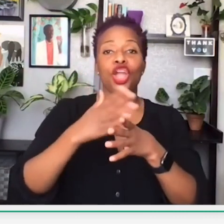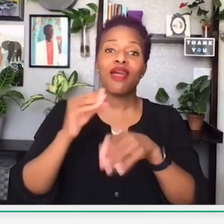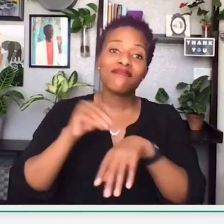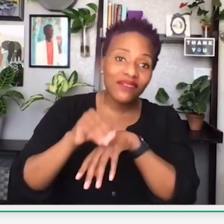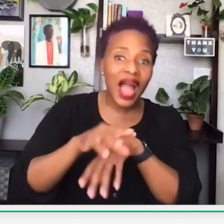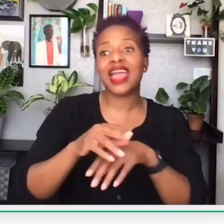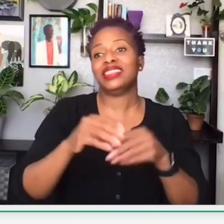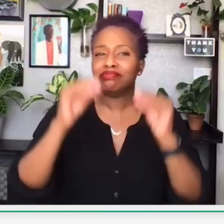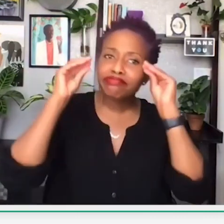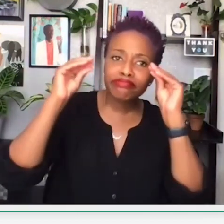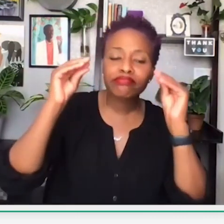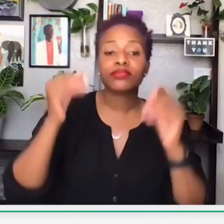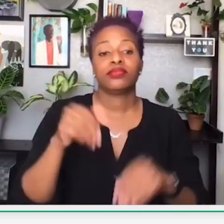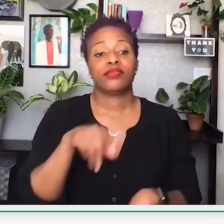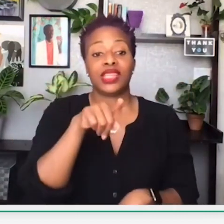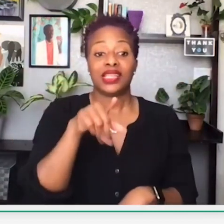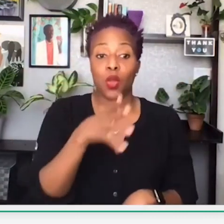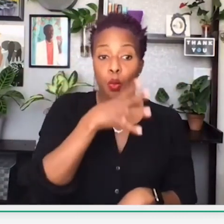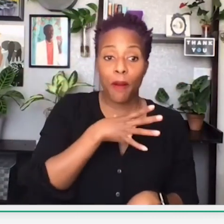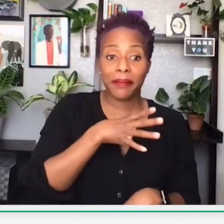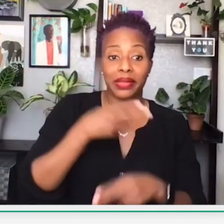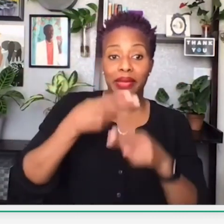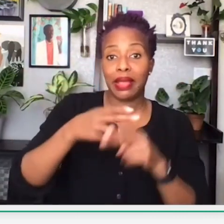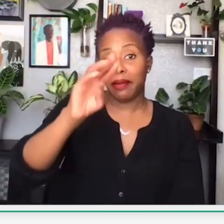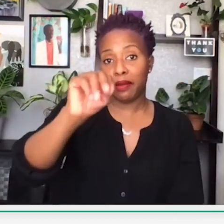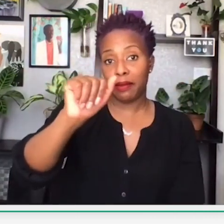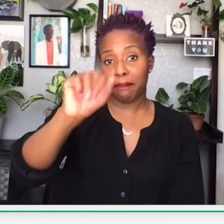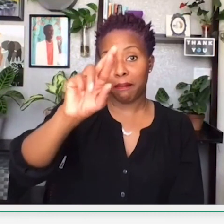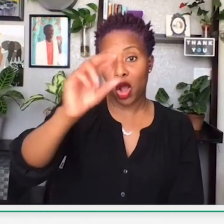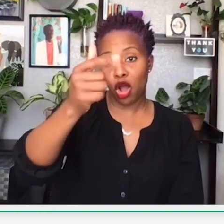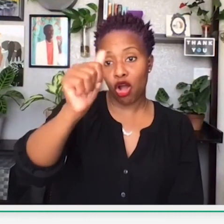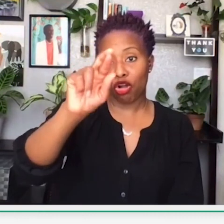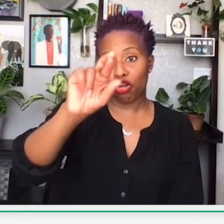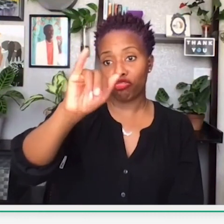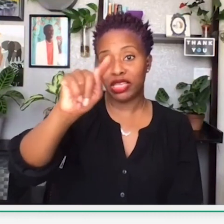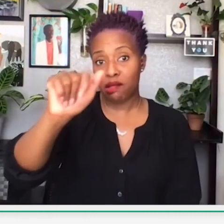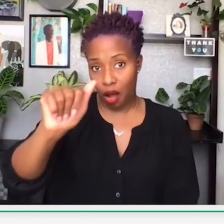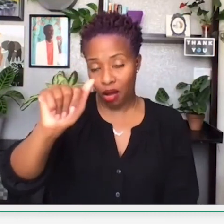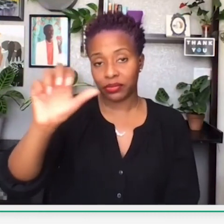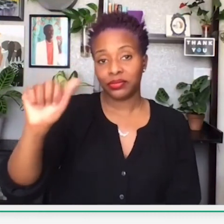and there's a red carpet, and they might share their life experience or advice. Well,